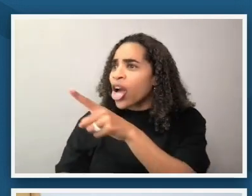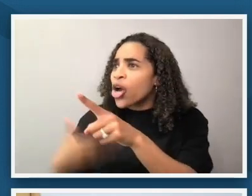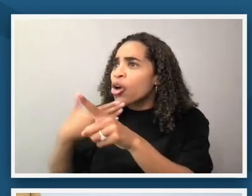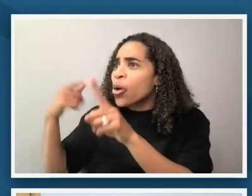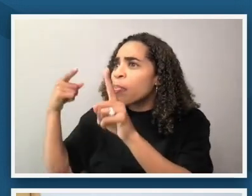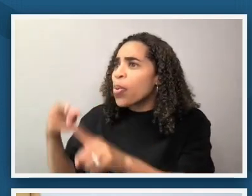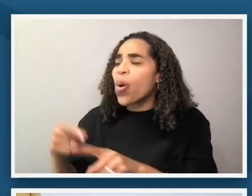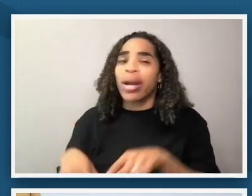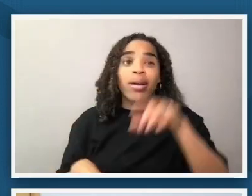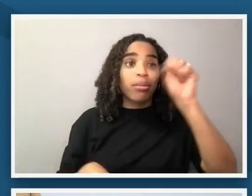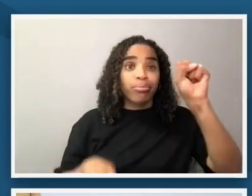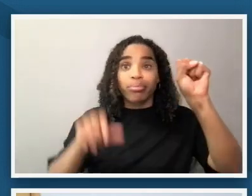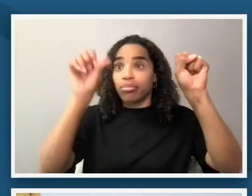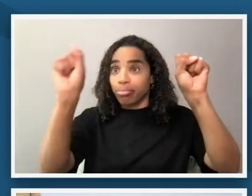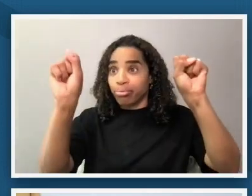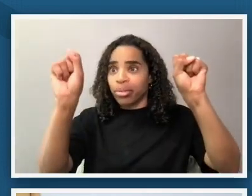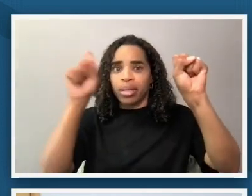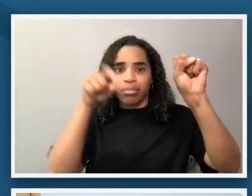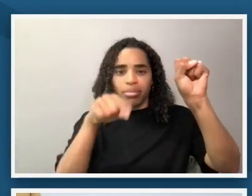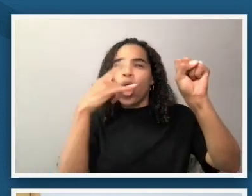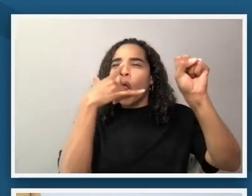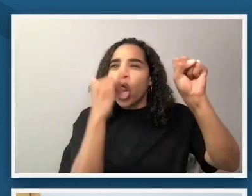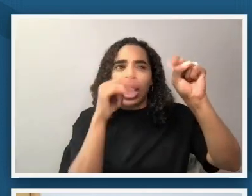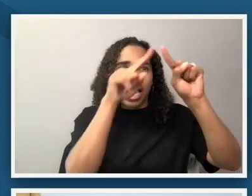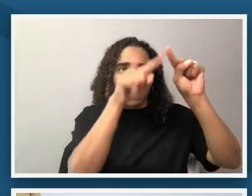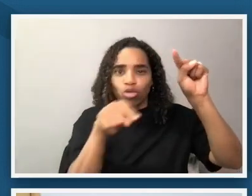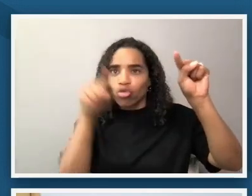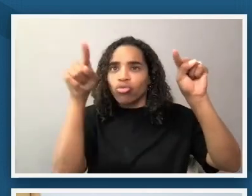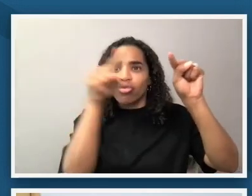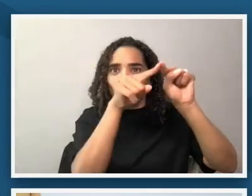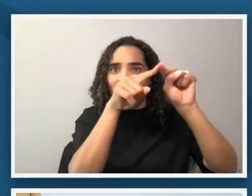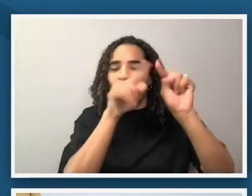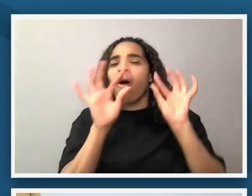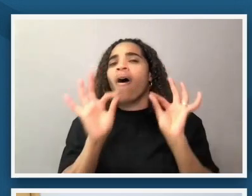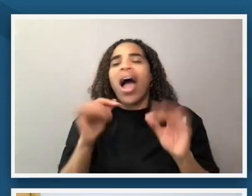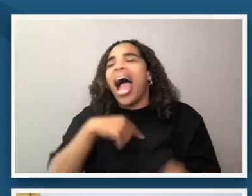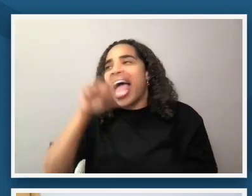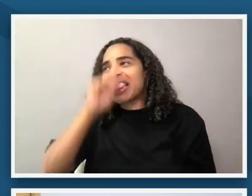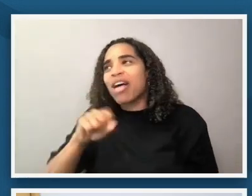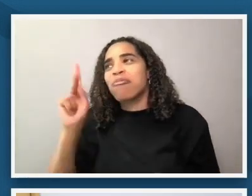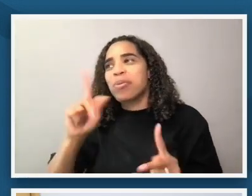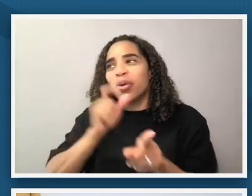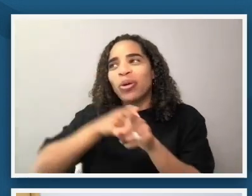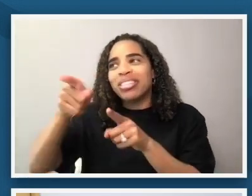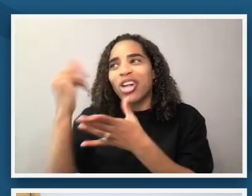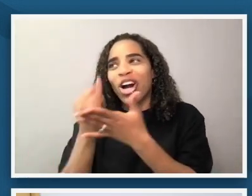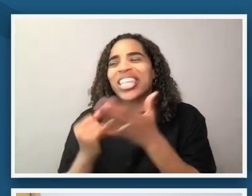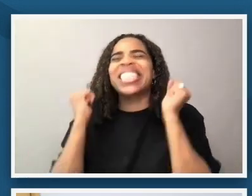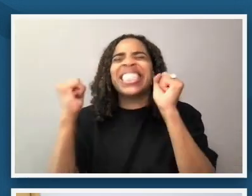between their three heads yeah i love my art colleagues